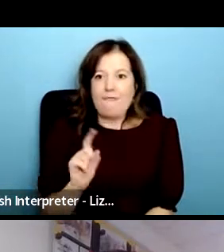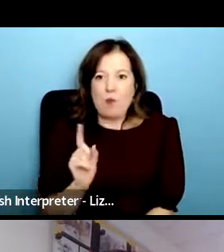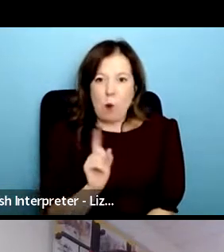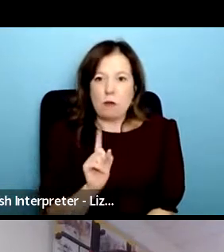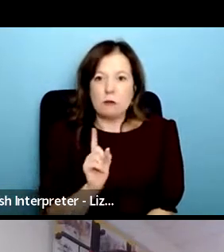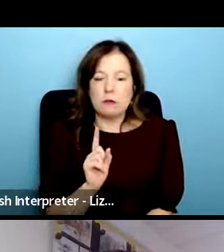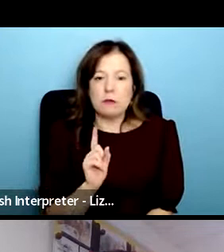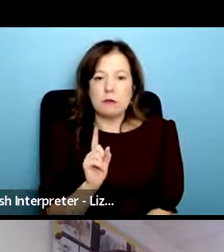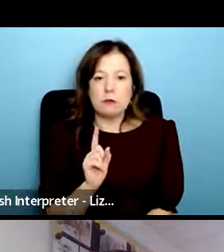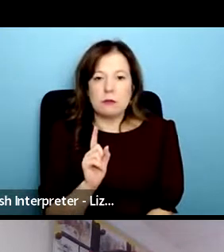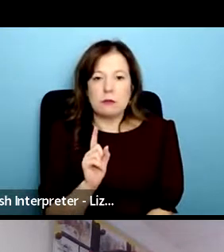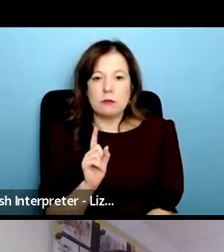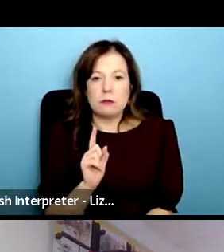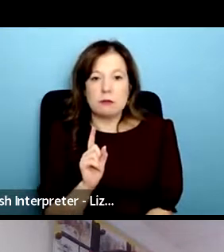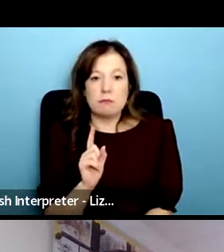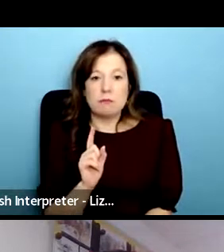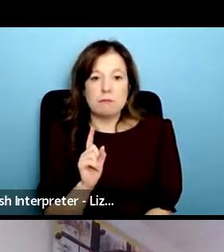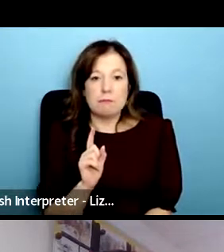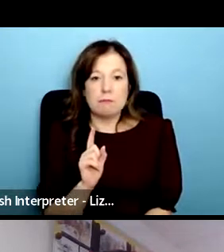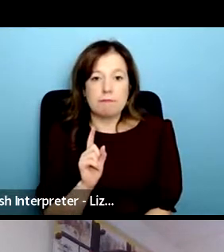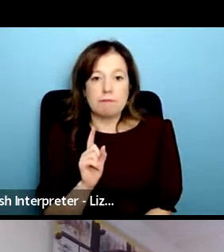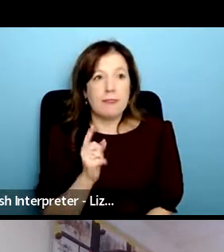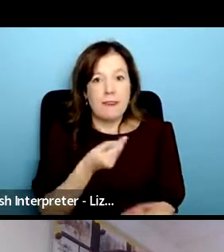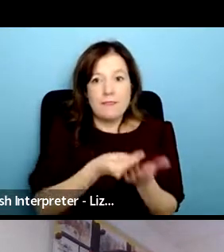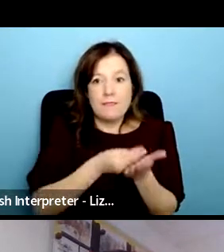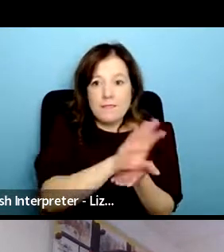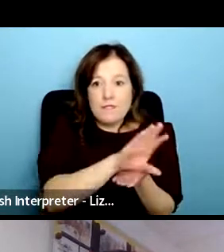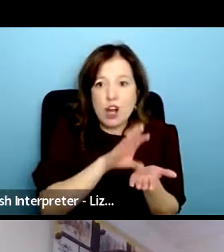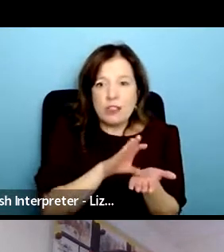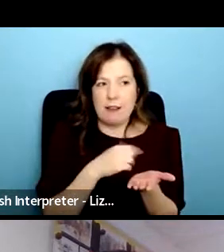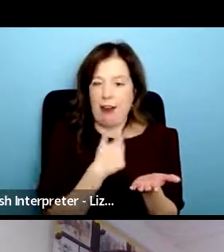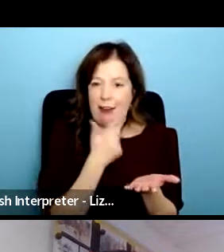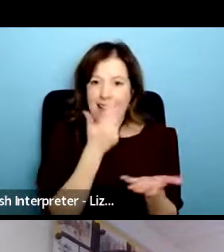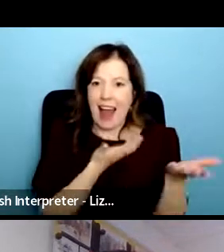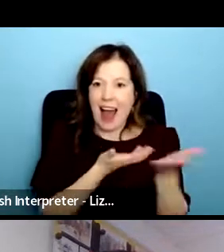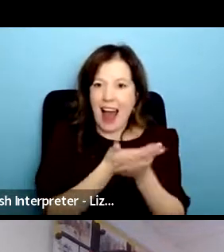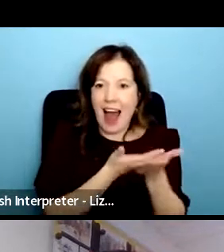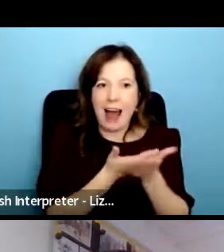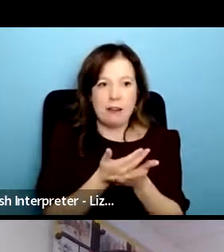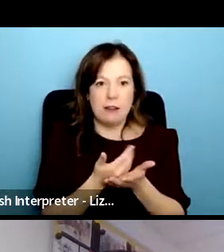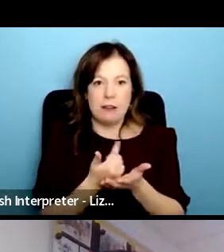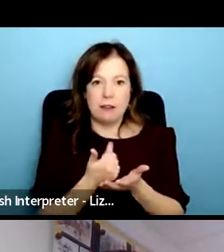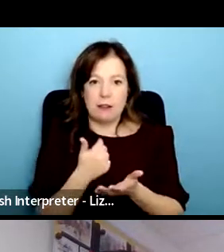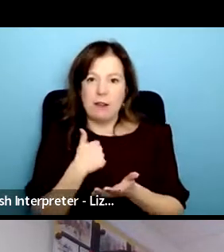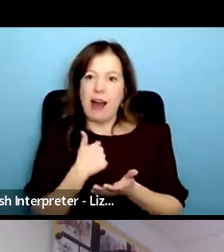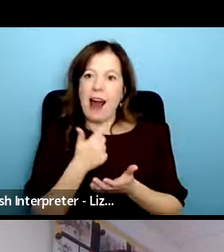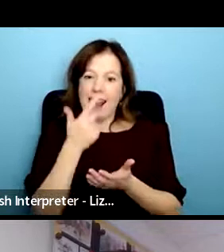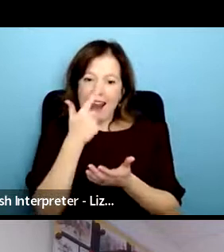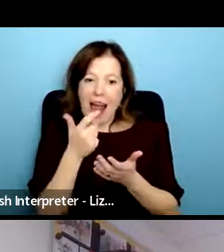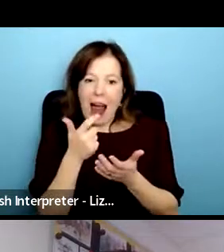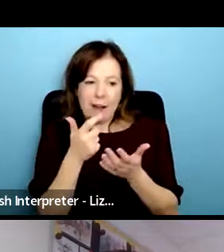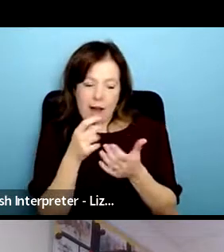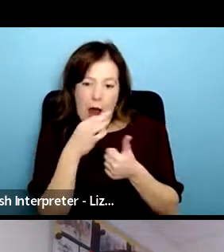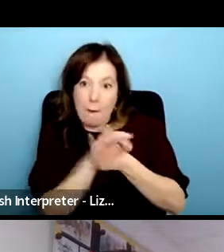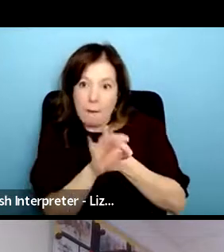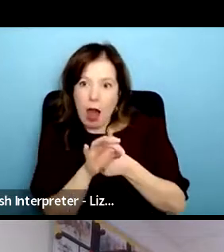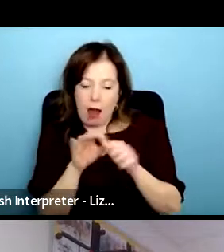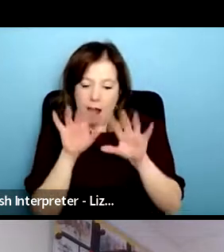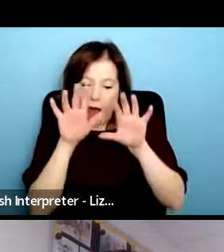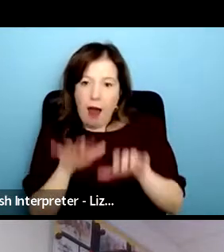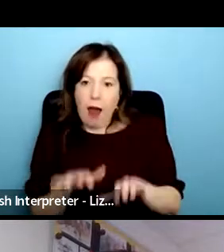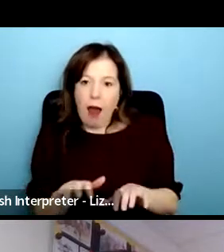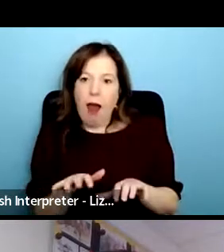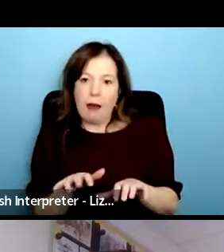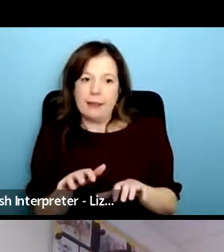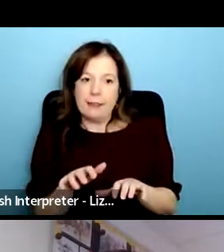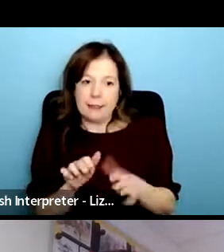my way through funding bids uh to write in the language that funders want to want to hear